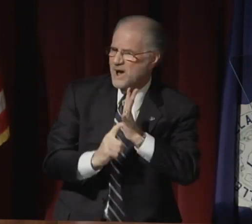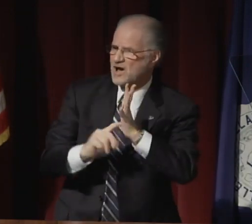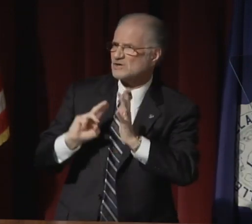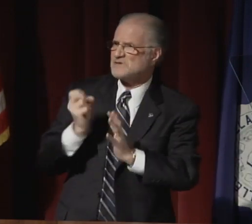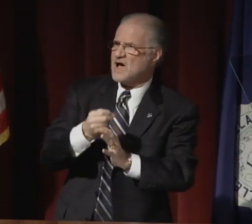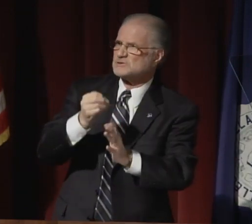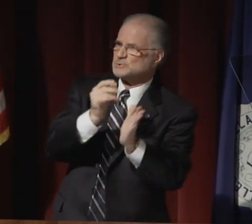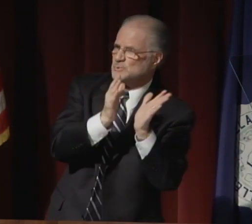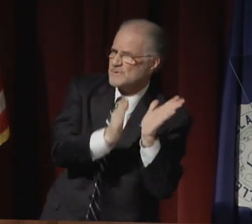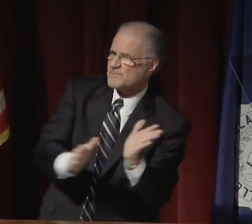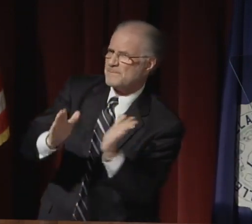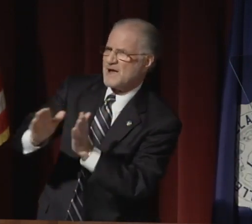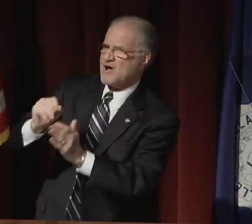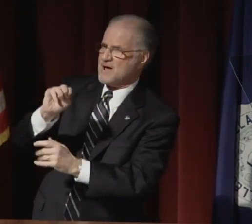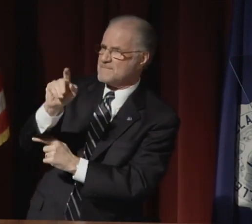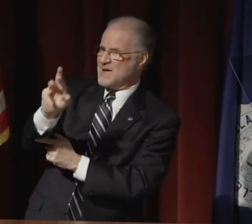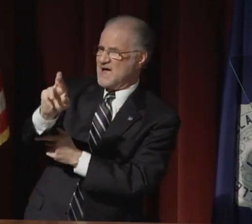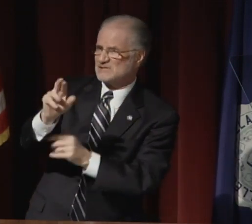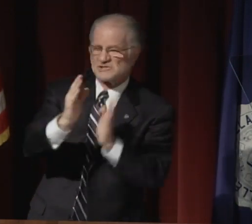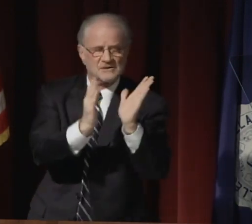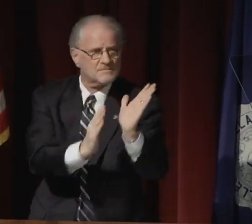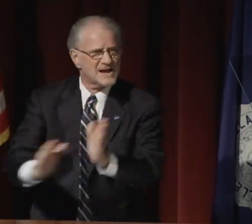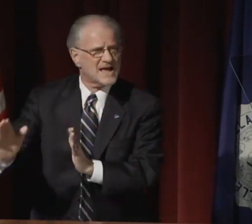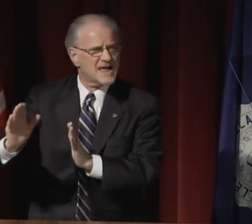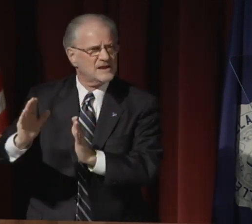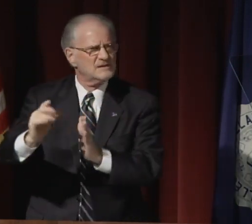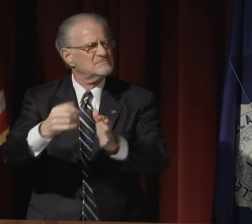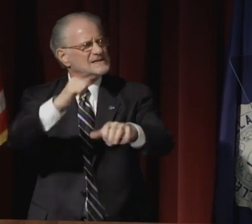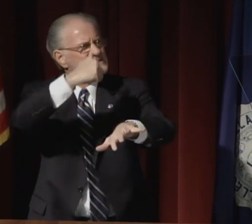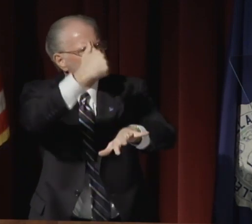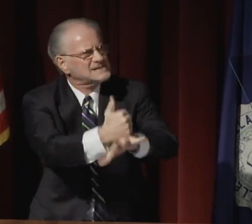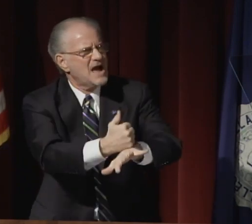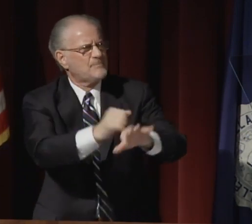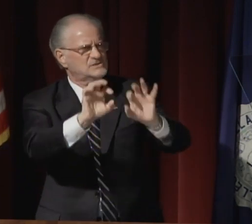Every ten years Washington, DC requires us